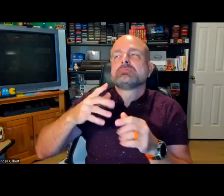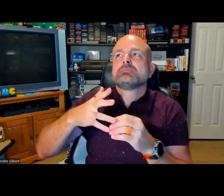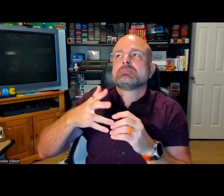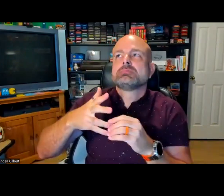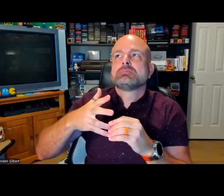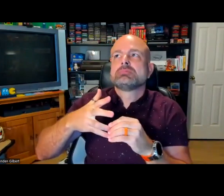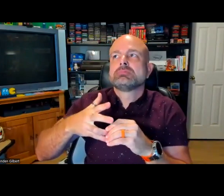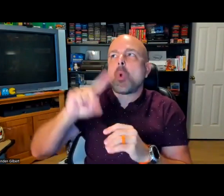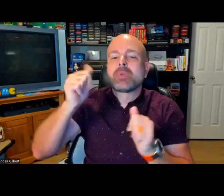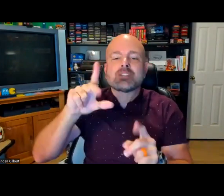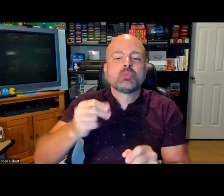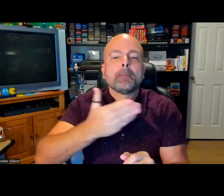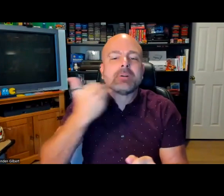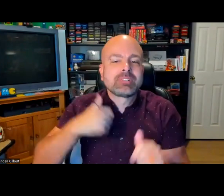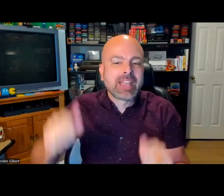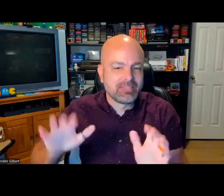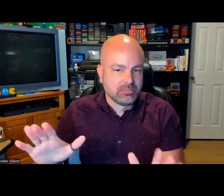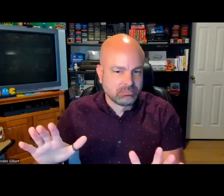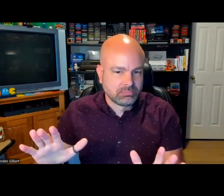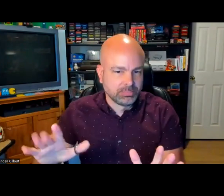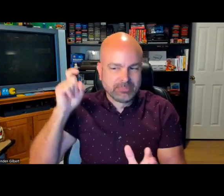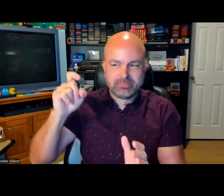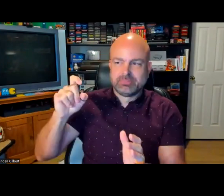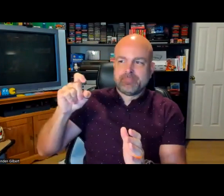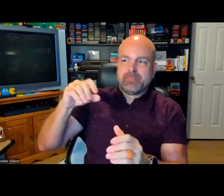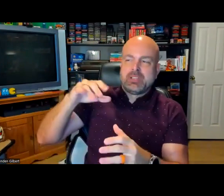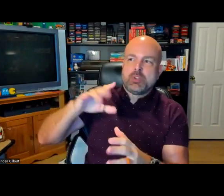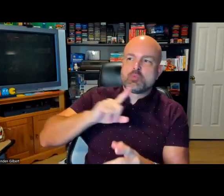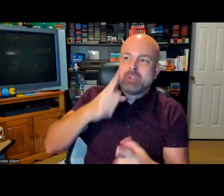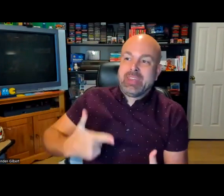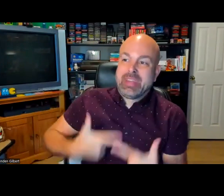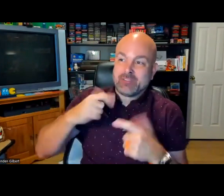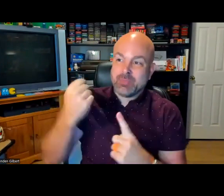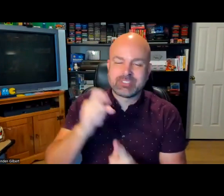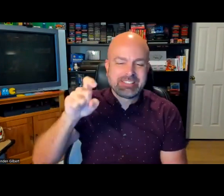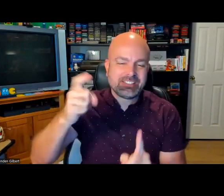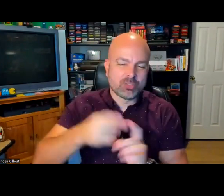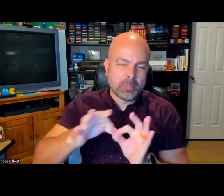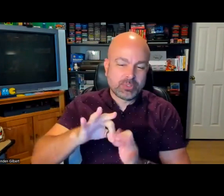fix the quality of those auto generated captions, and we can only do the best we can, that we do need to check for the